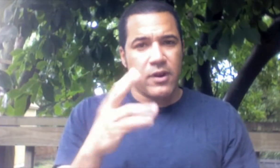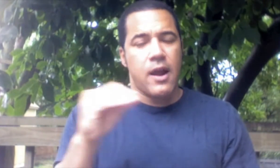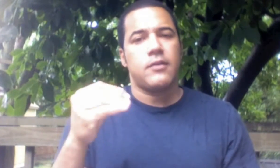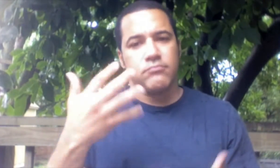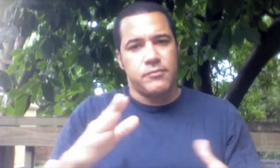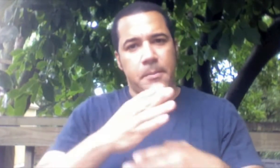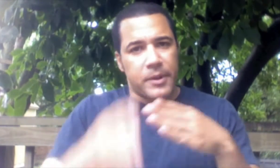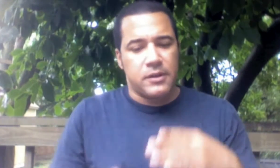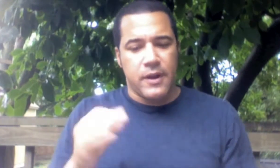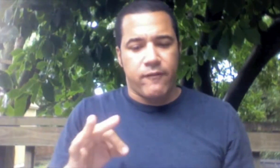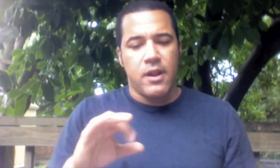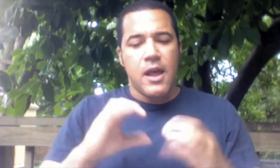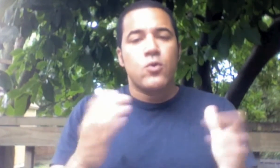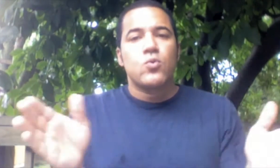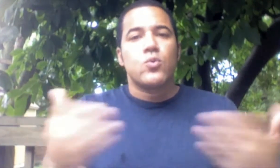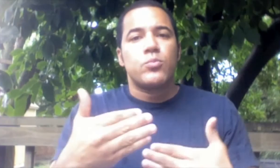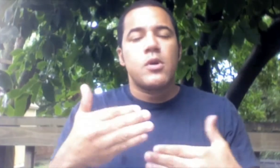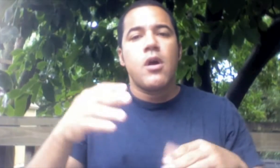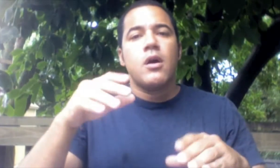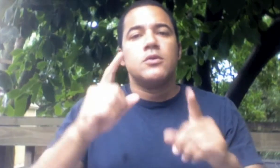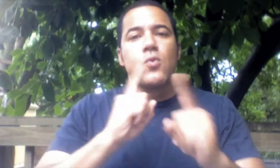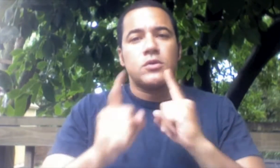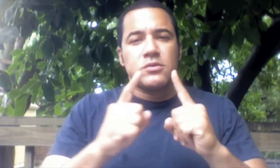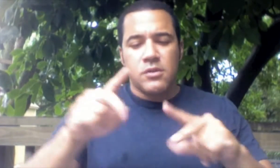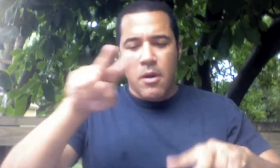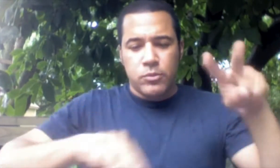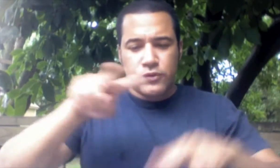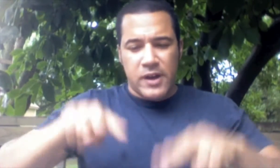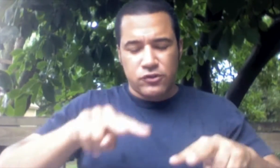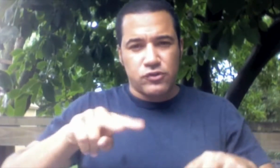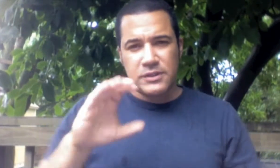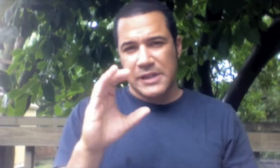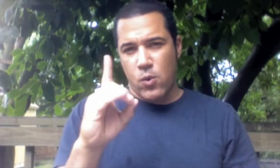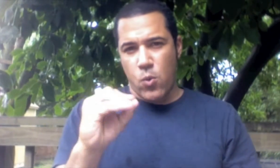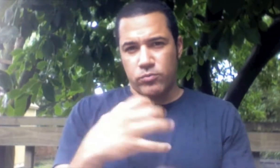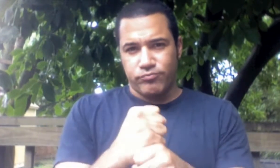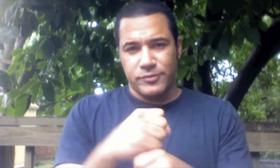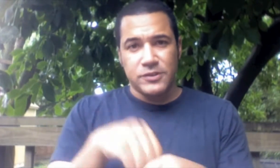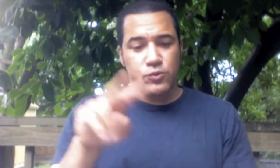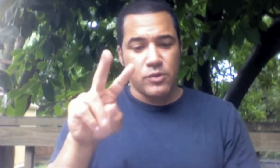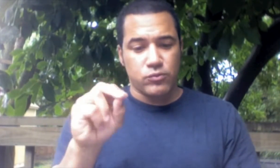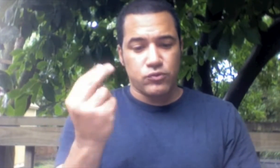and the completion of Classroom Discourse Observation (CDO; 2013).